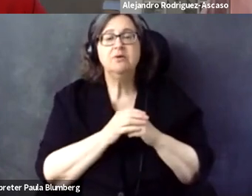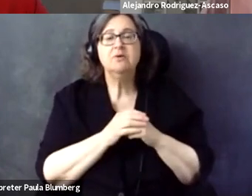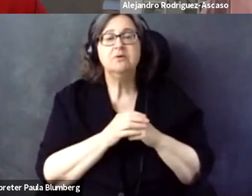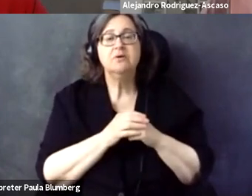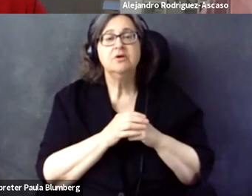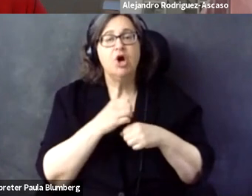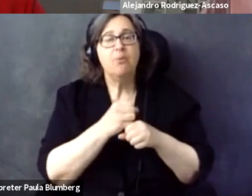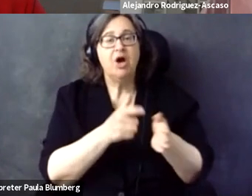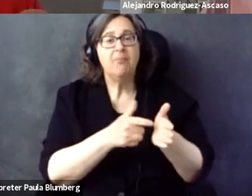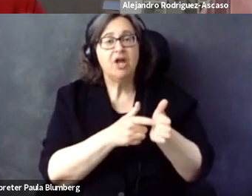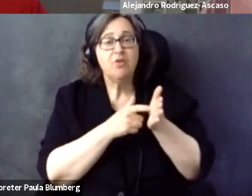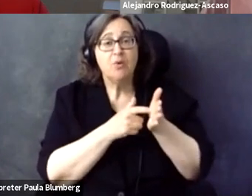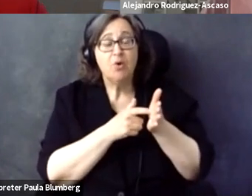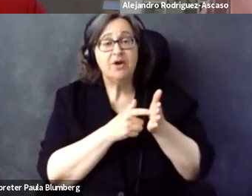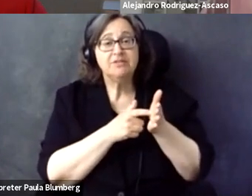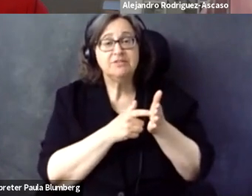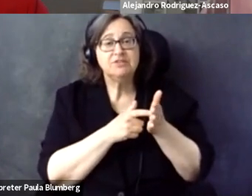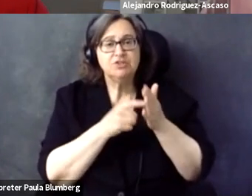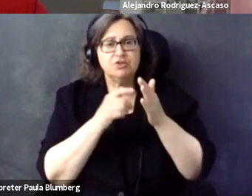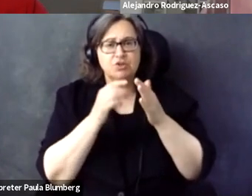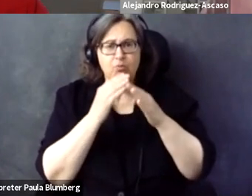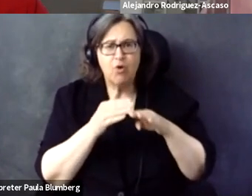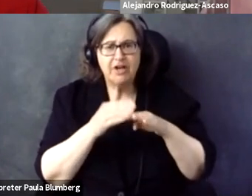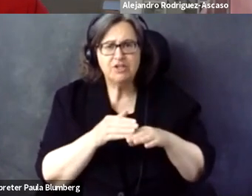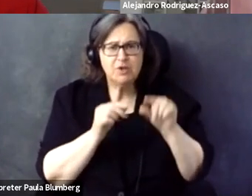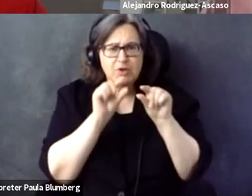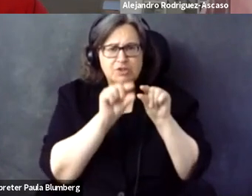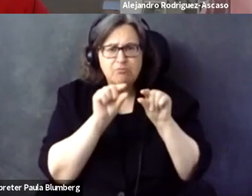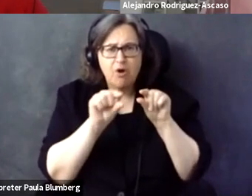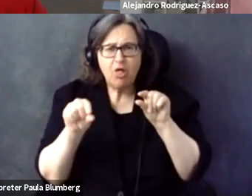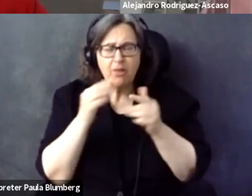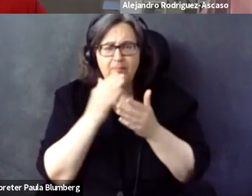One of the ways that -- you know, this is my personal reflection